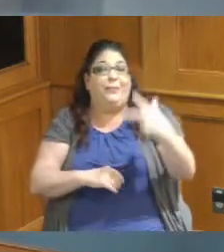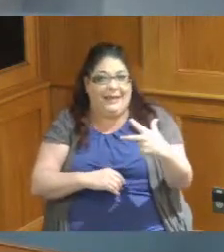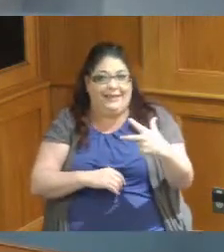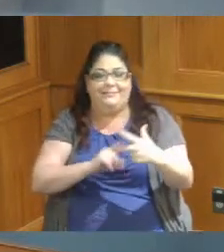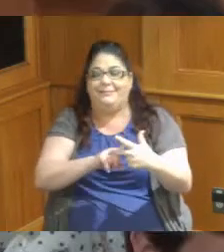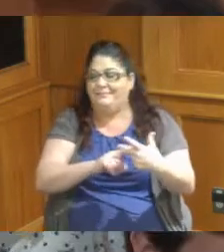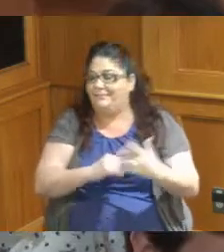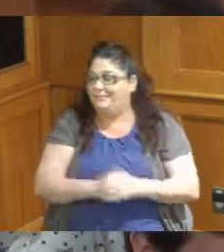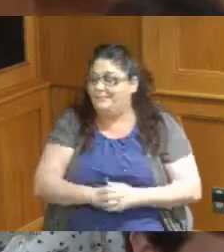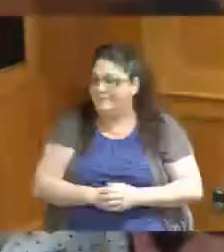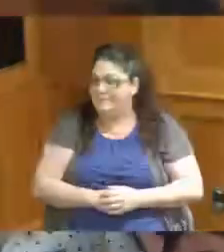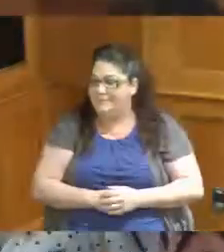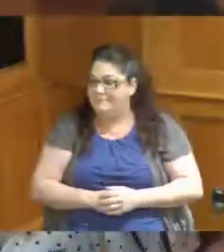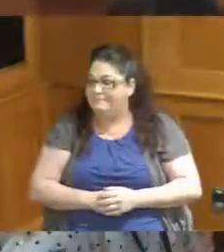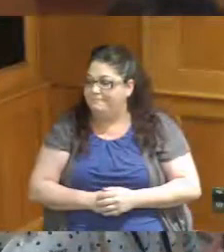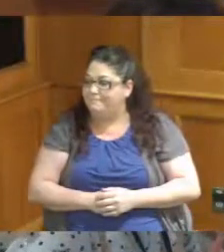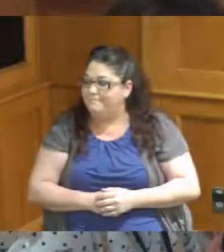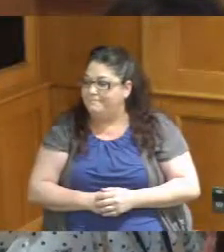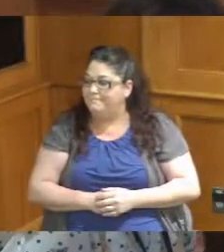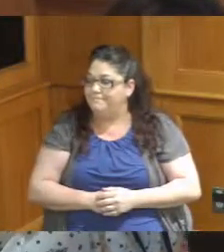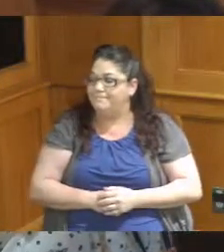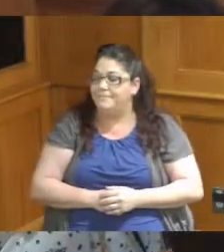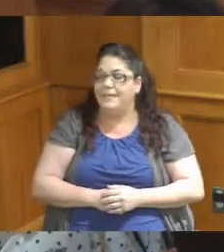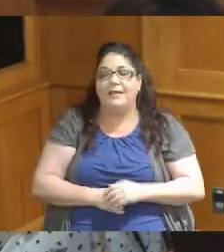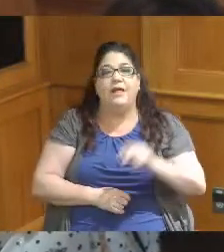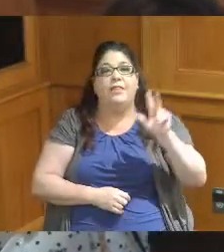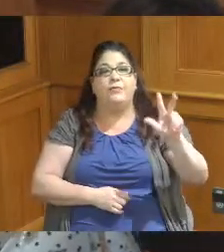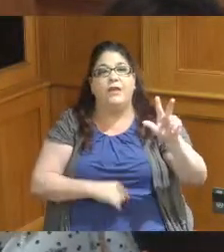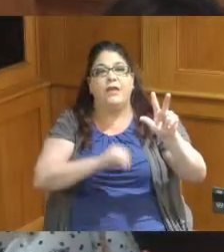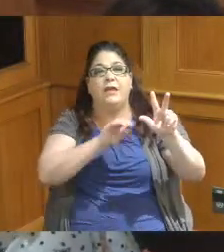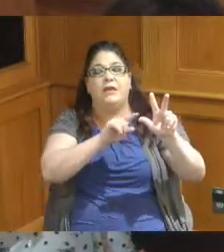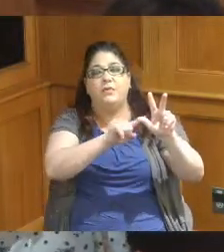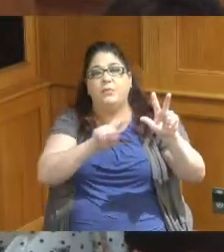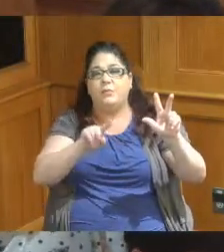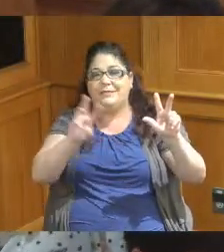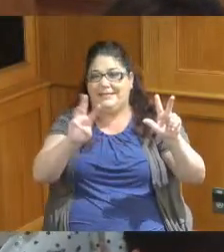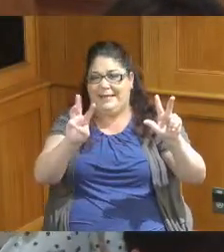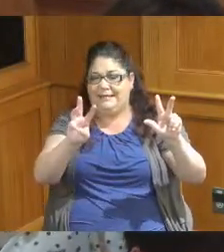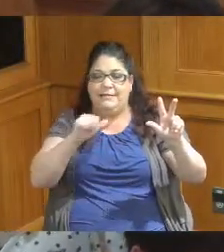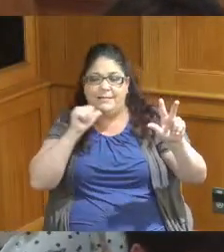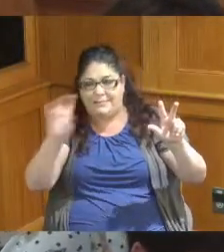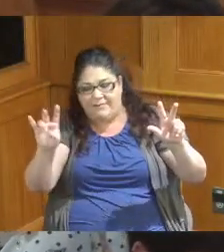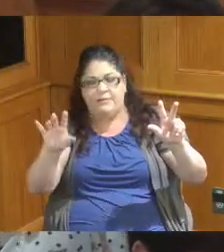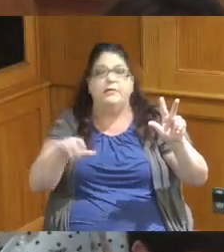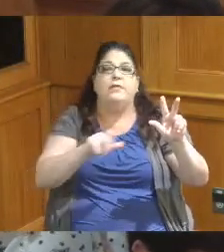item number three through seven is or three through six I'm sorry is actually under our youth